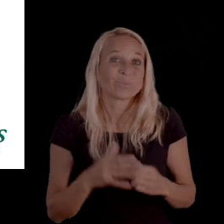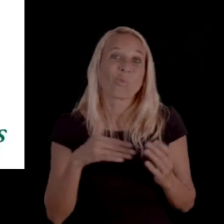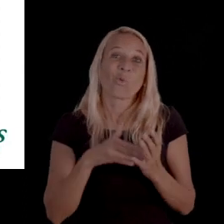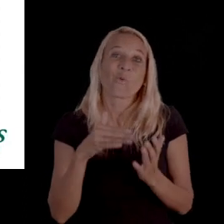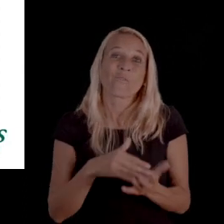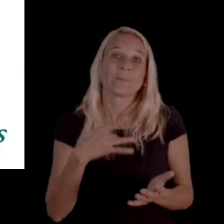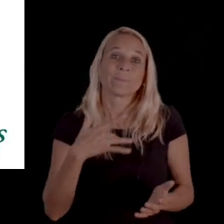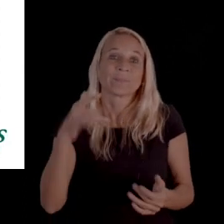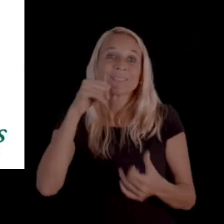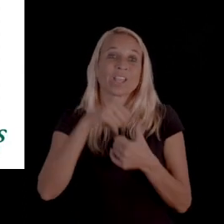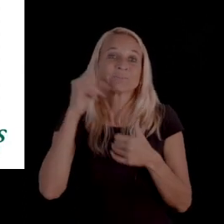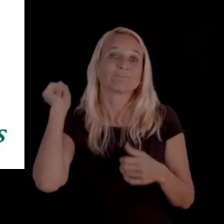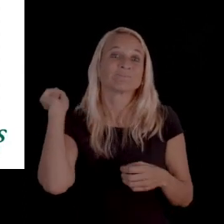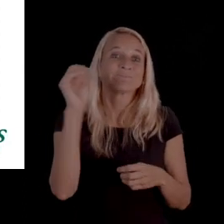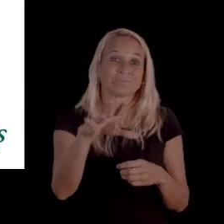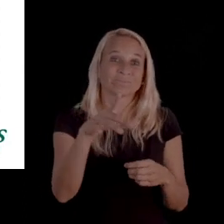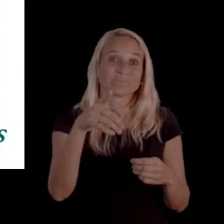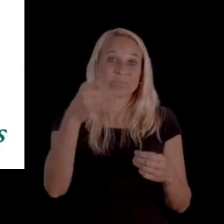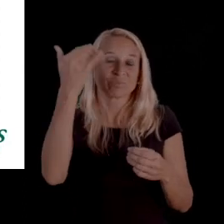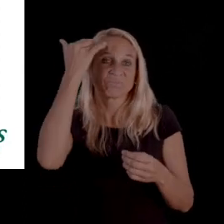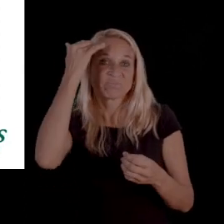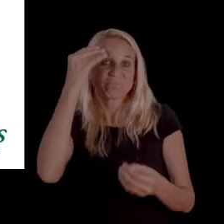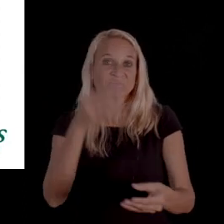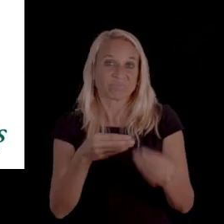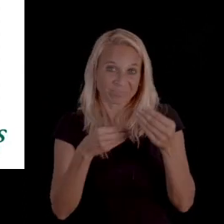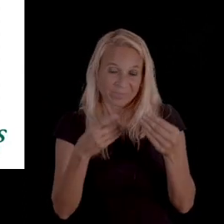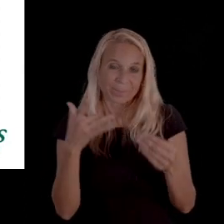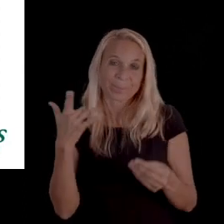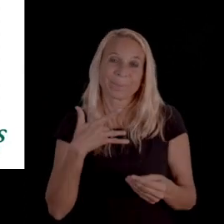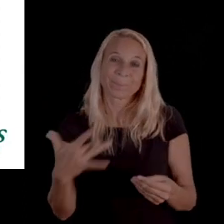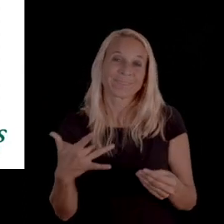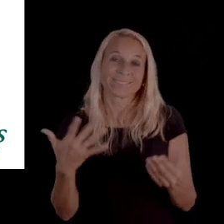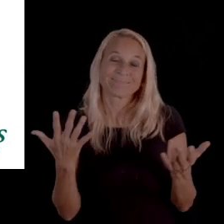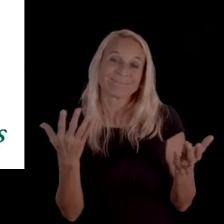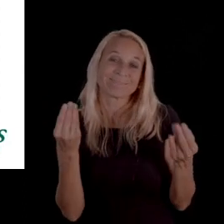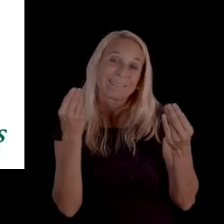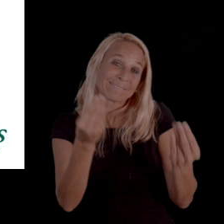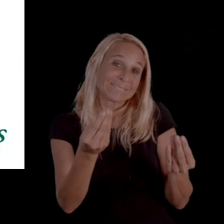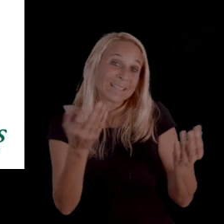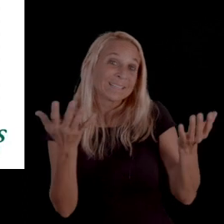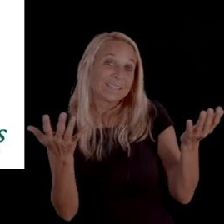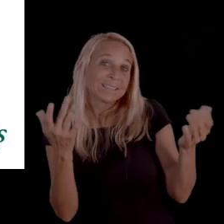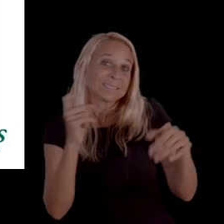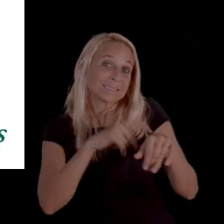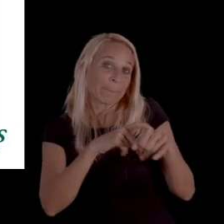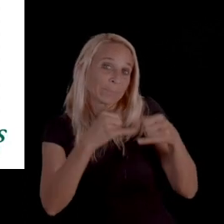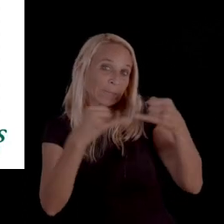Oftentimes, with the acknowledgement letter that you have appealed, they might give you a timeline